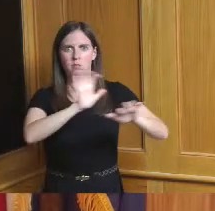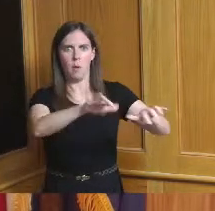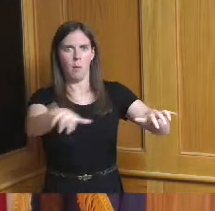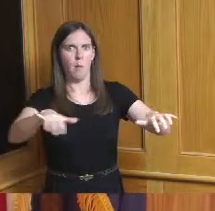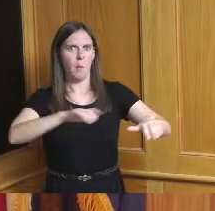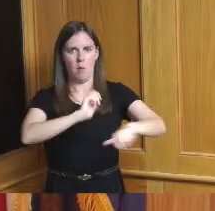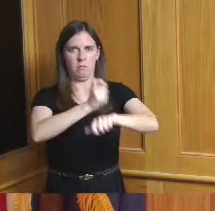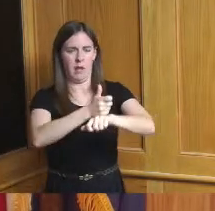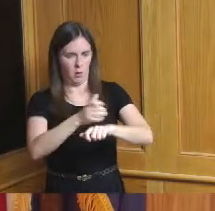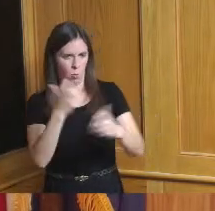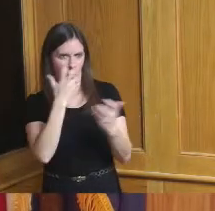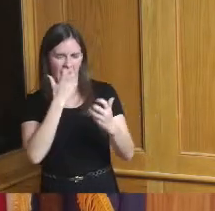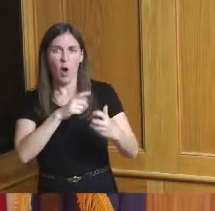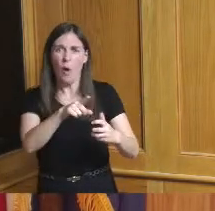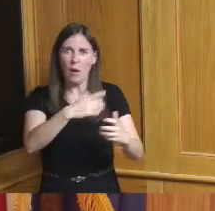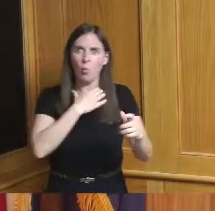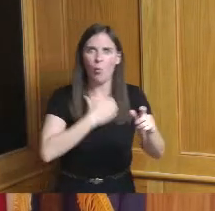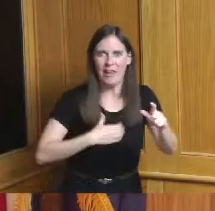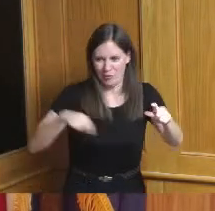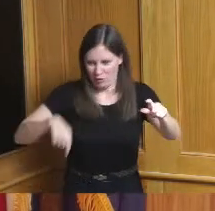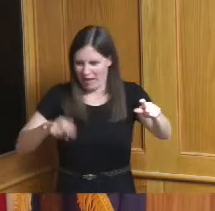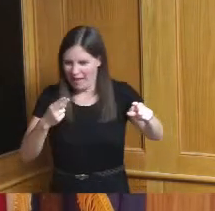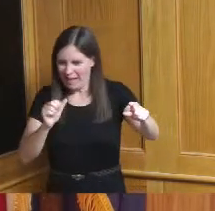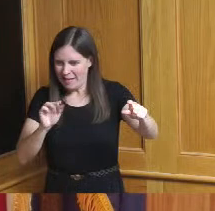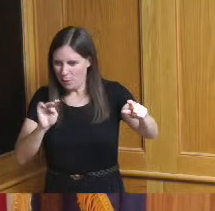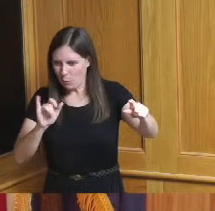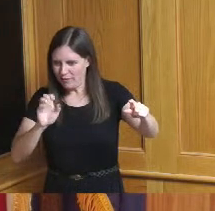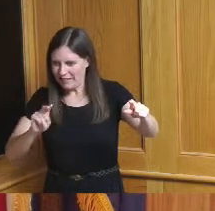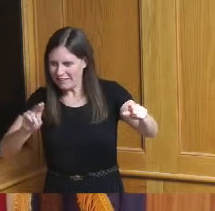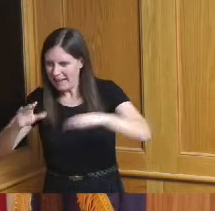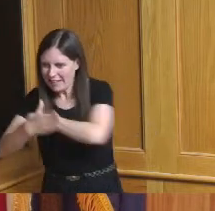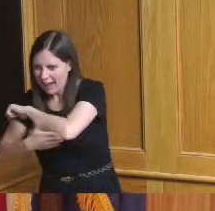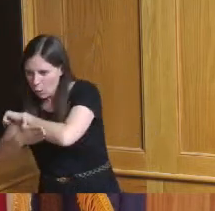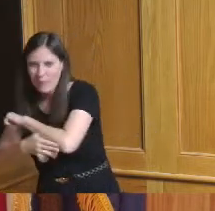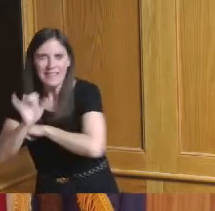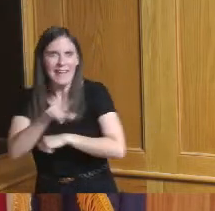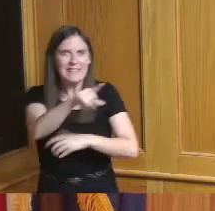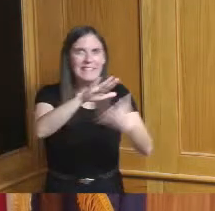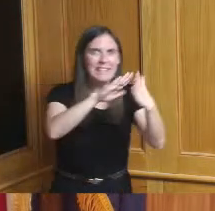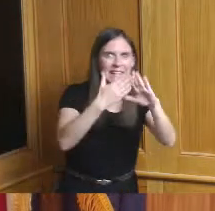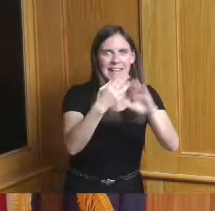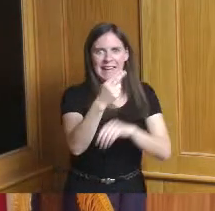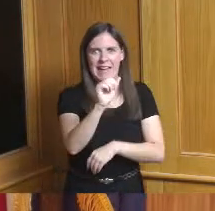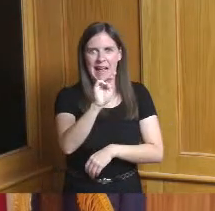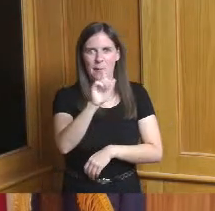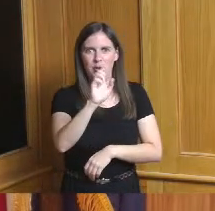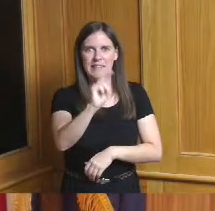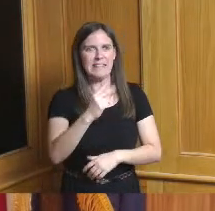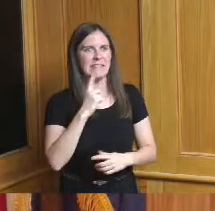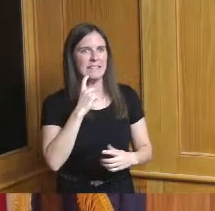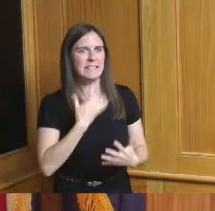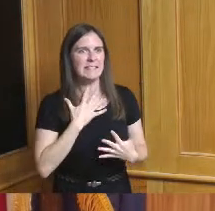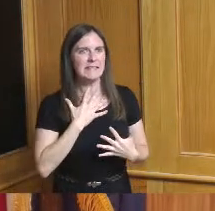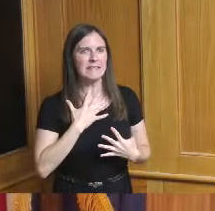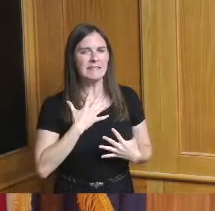Hamilton County so we can look into that because I know it's unfortunate that some people feel